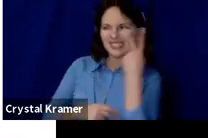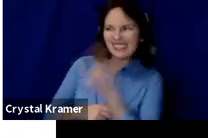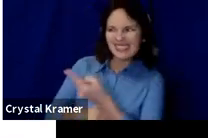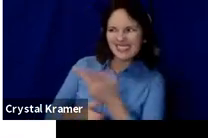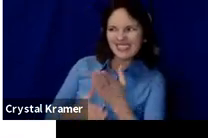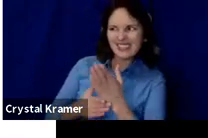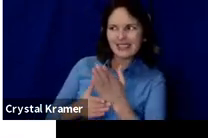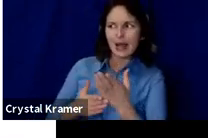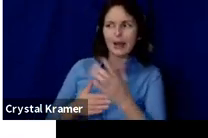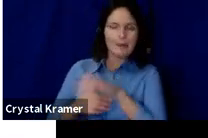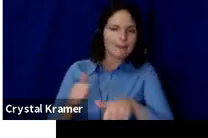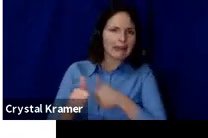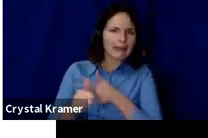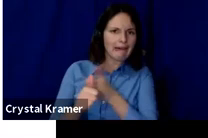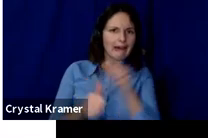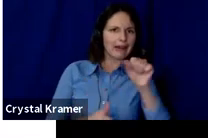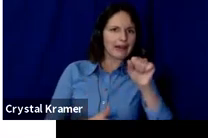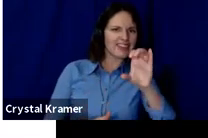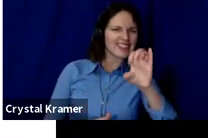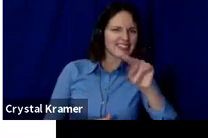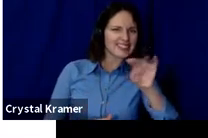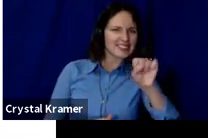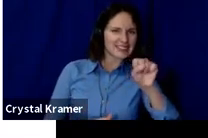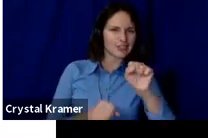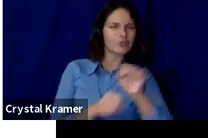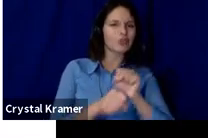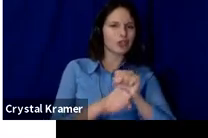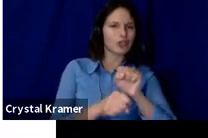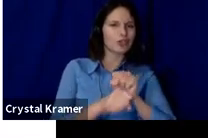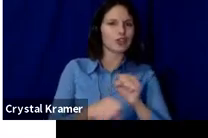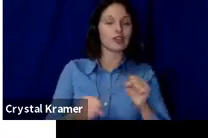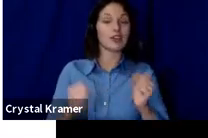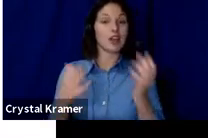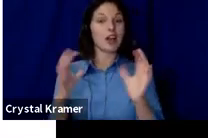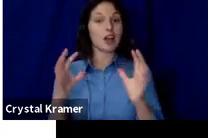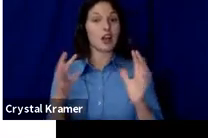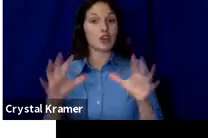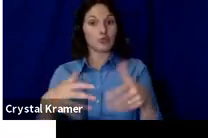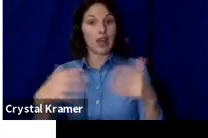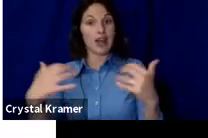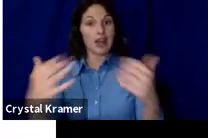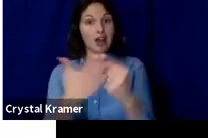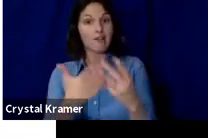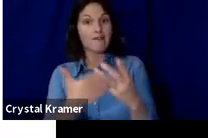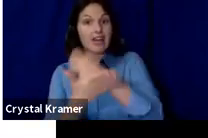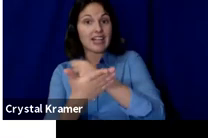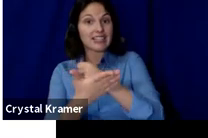the work you want to fund. Crowdfunding is really an invitation for people to support and experience your work in its